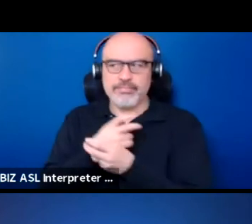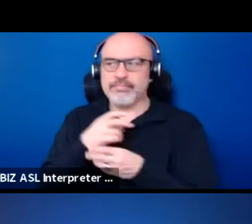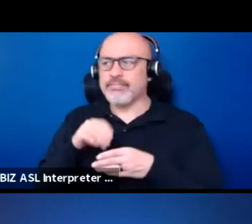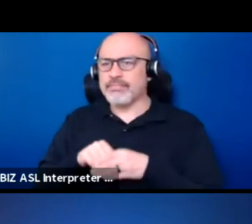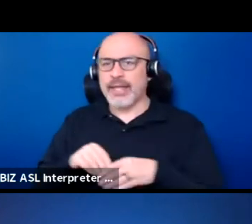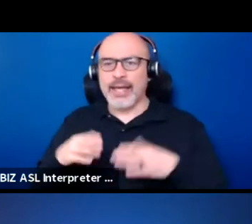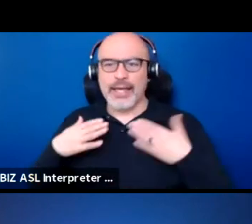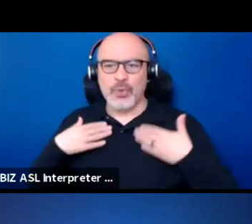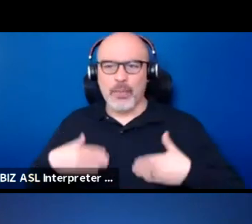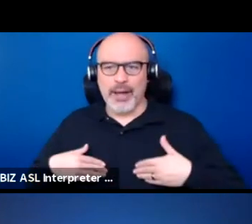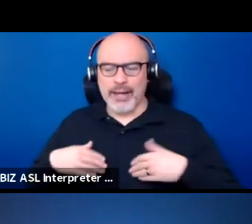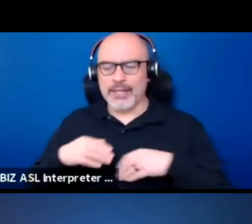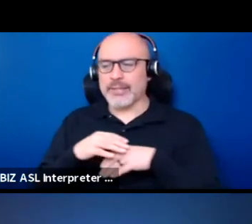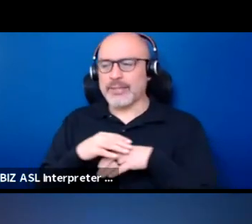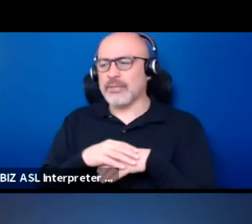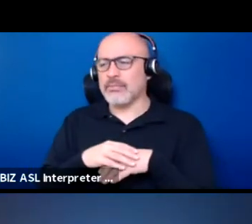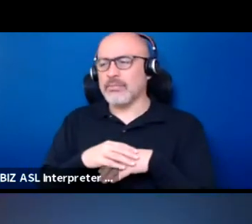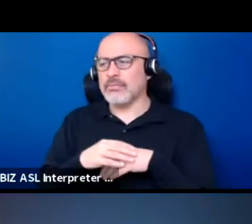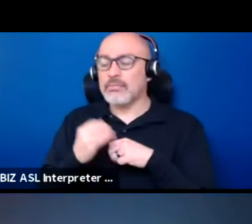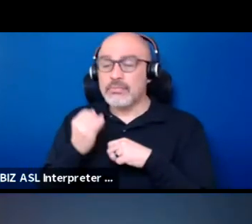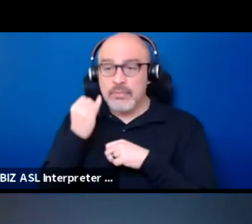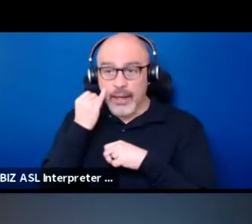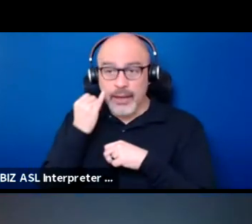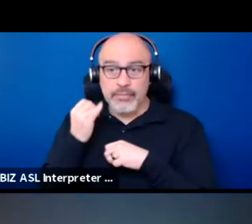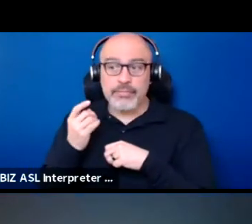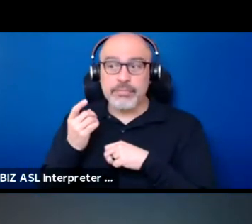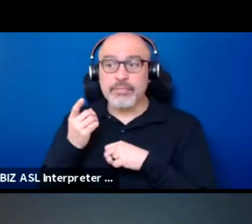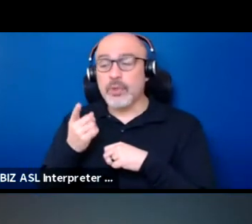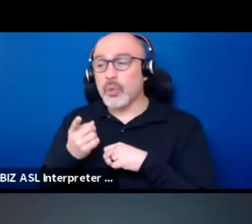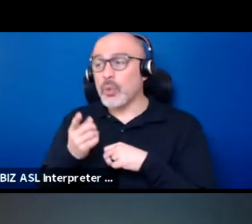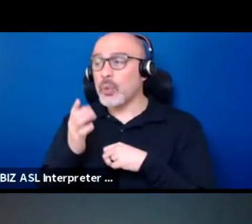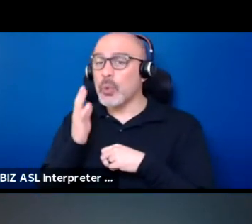If you're maybe about to let it go a little bit too far